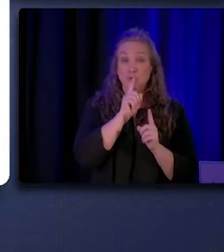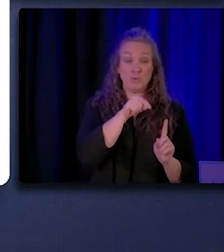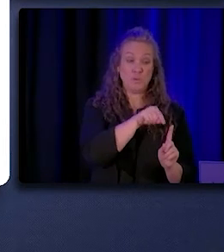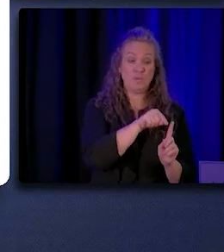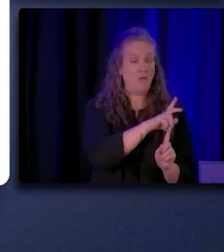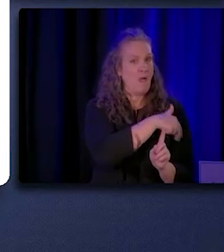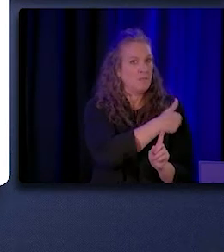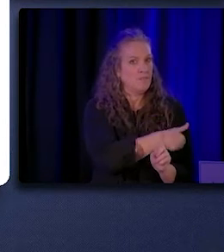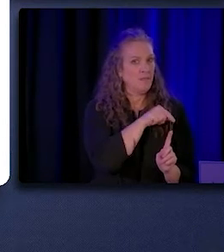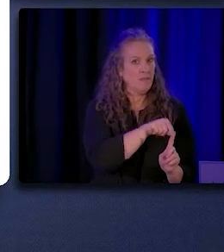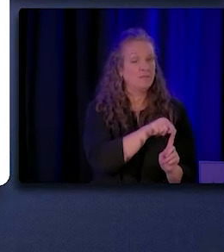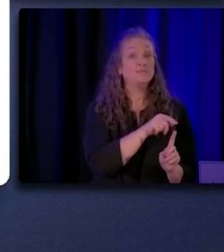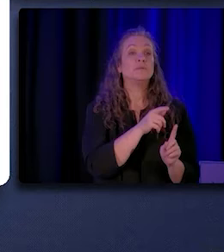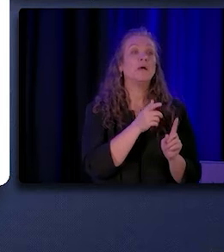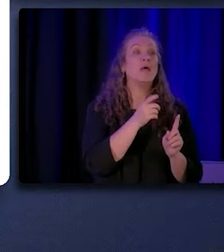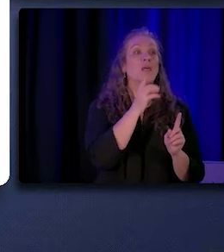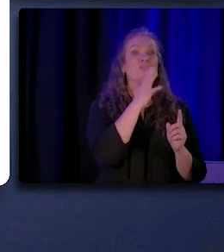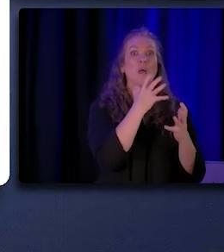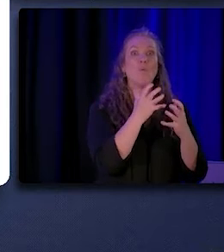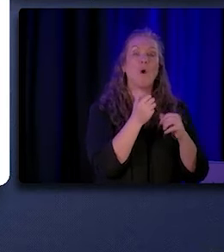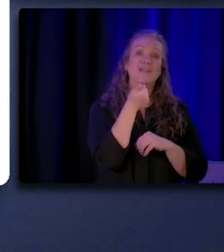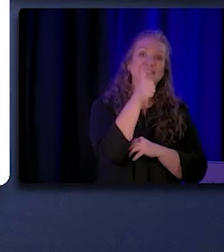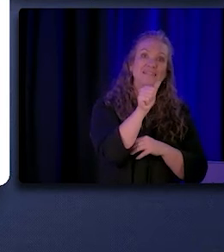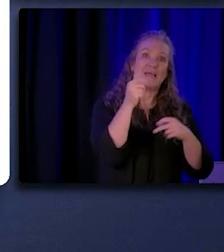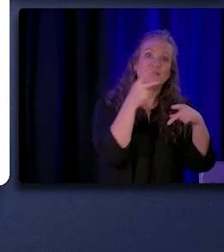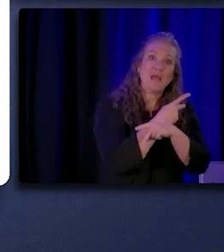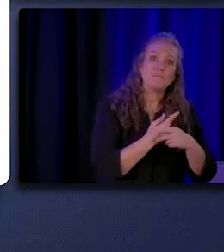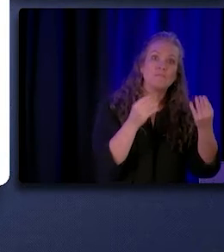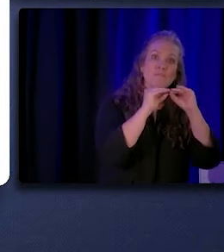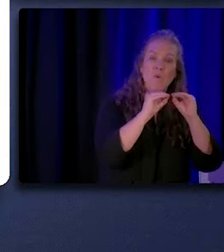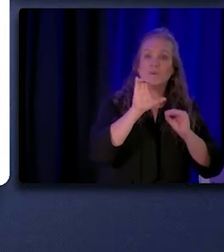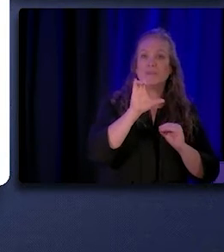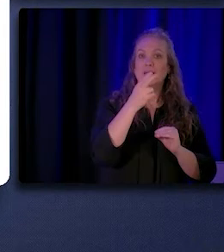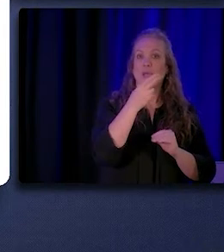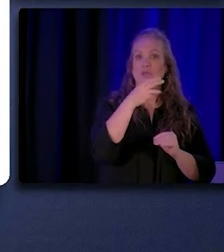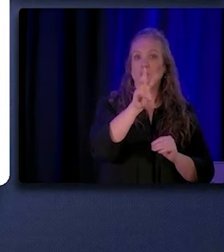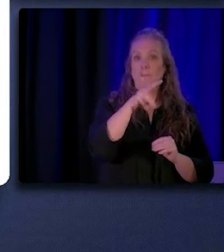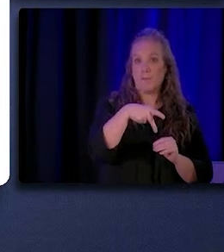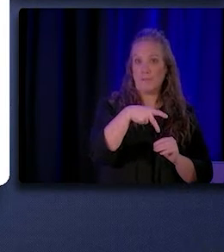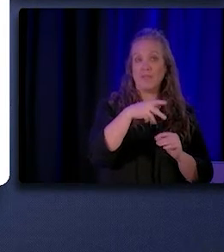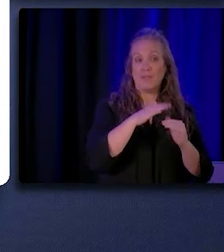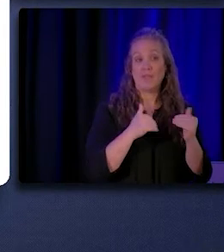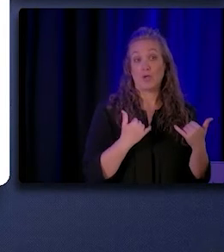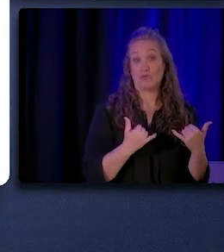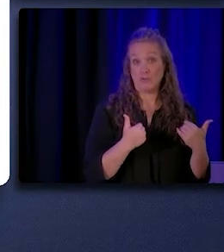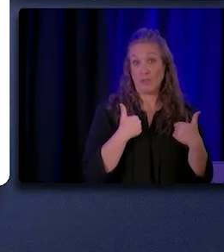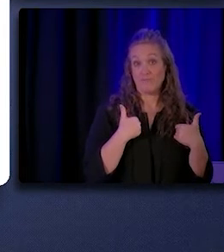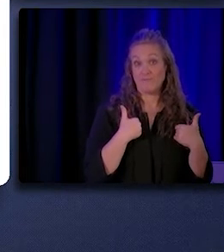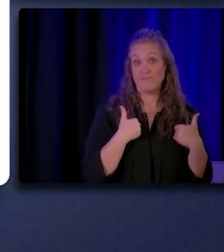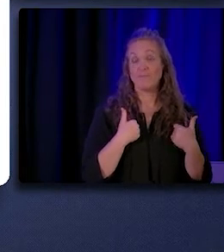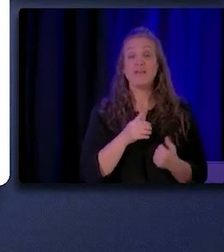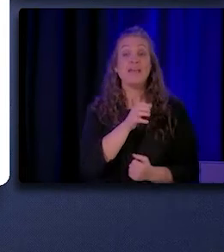who would ideally hire more than 10 times the number of CHW/Ps than currently planned. Clinics would ideally hire more